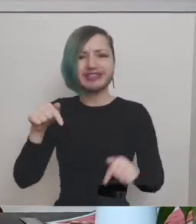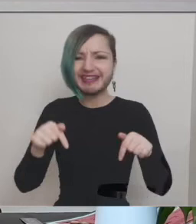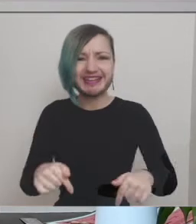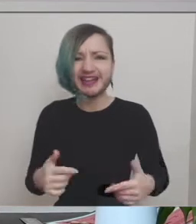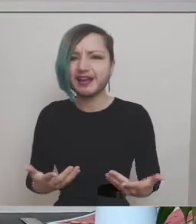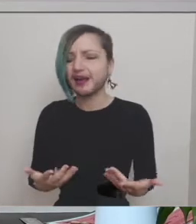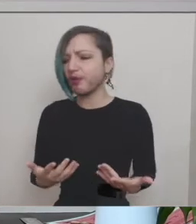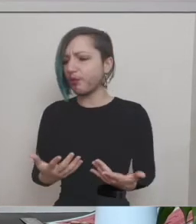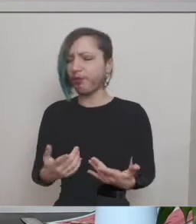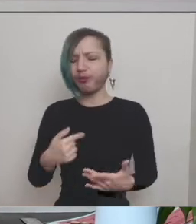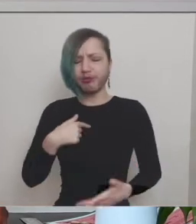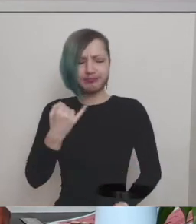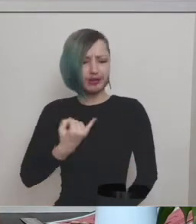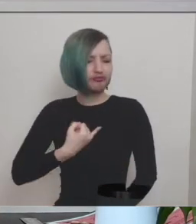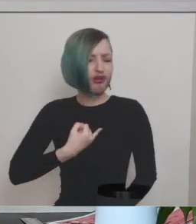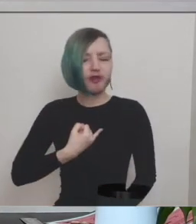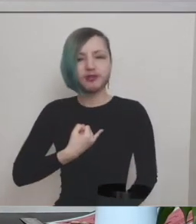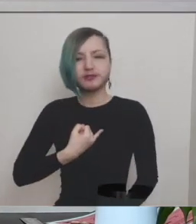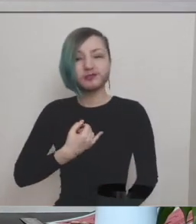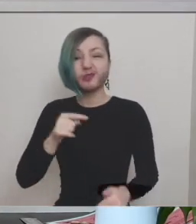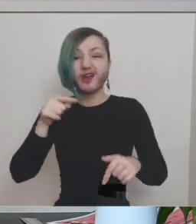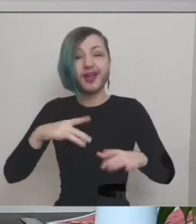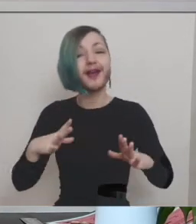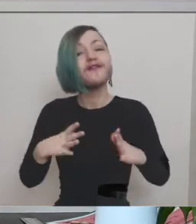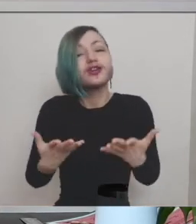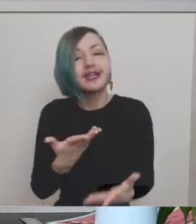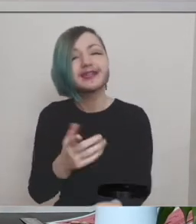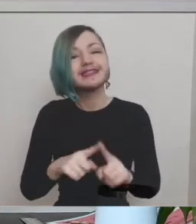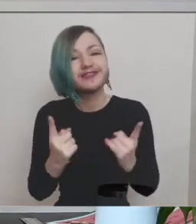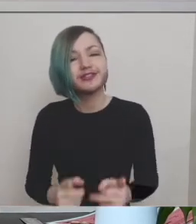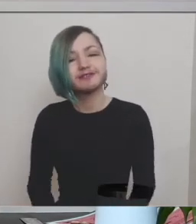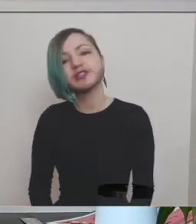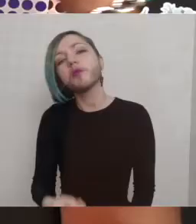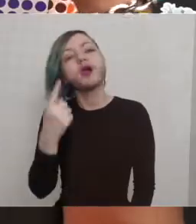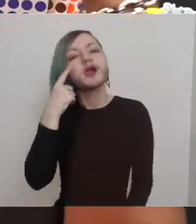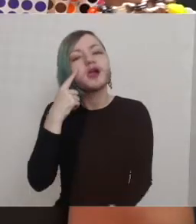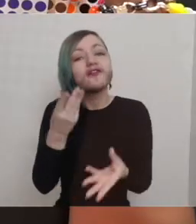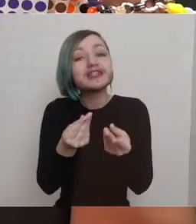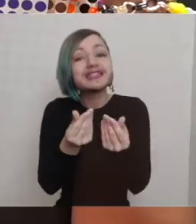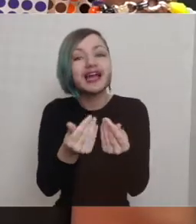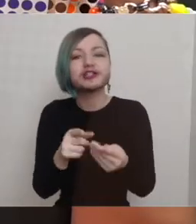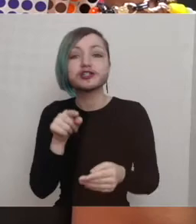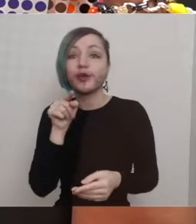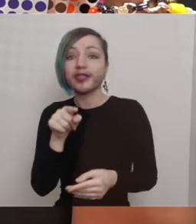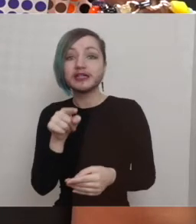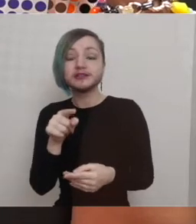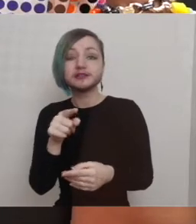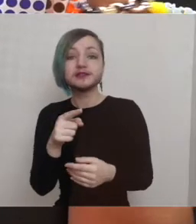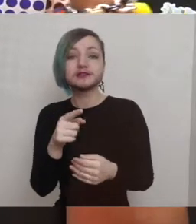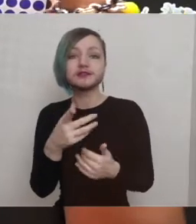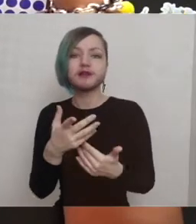so yeah just maybe just look at some textures so I really like the I love this image